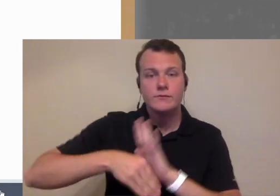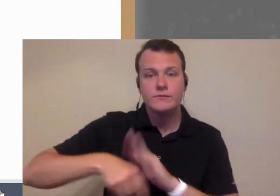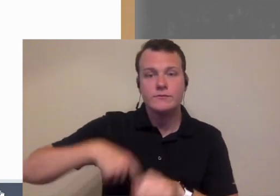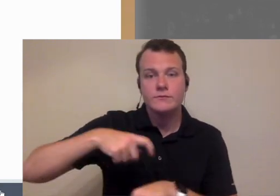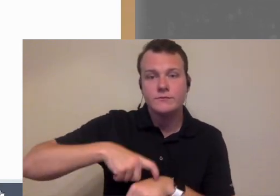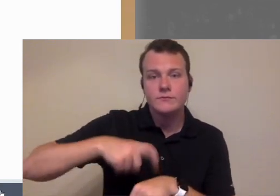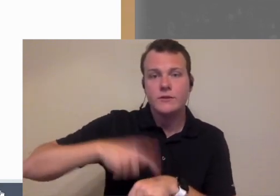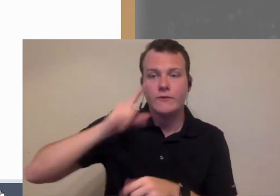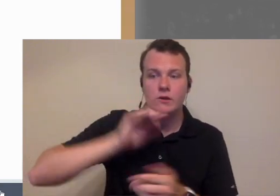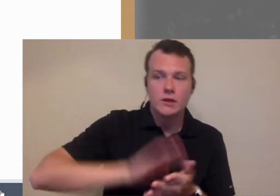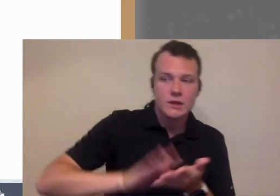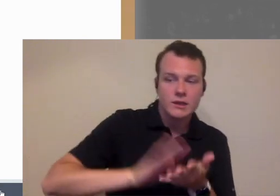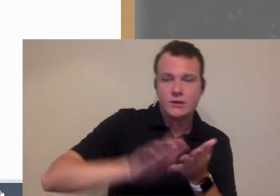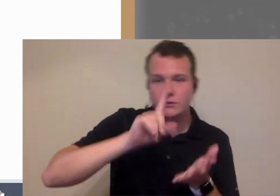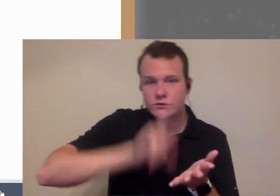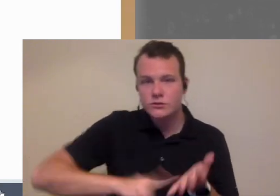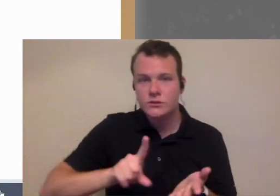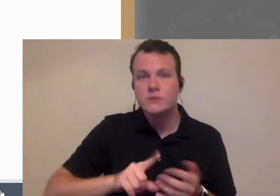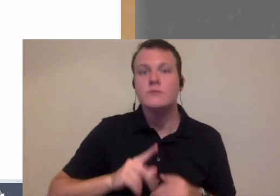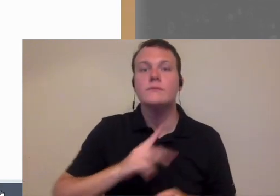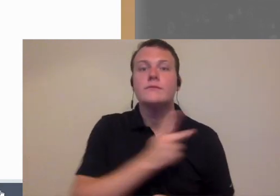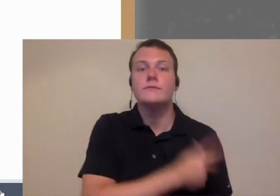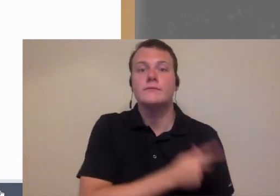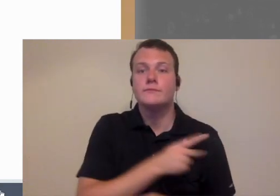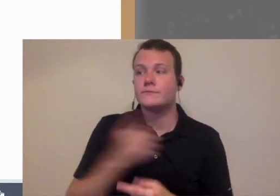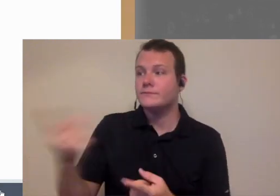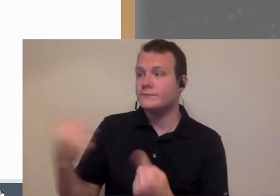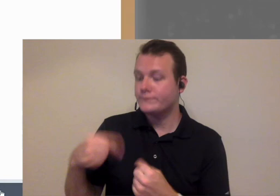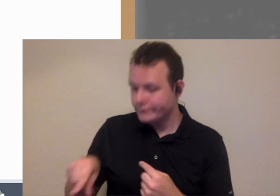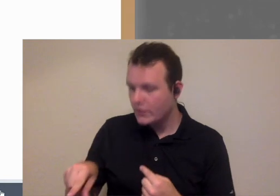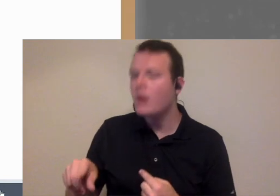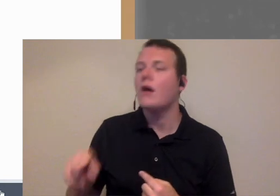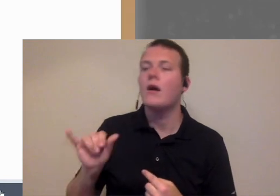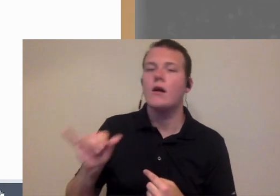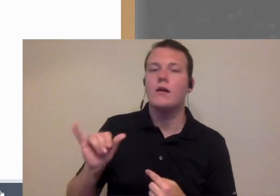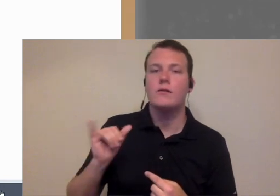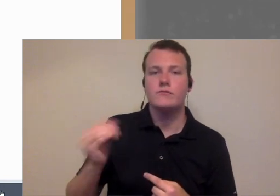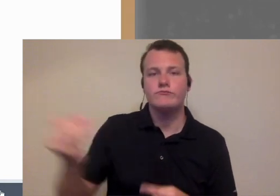half-hour time slot for a cleaning check patient comes in we determine pretty